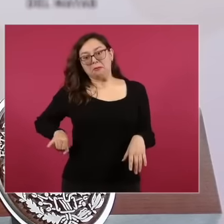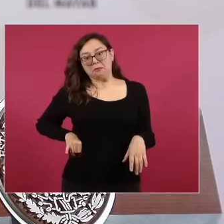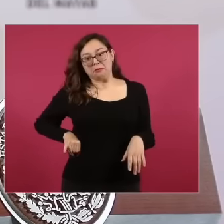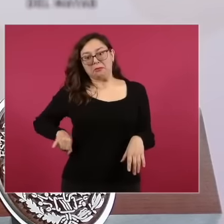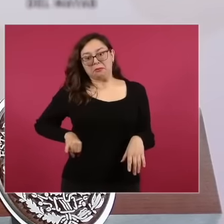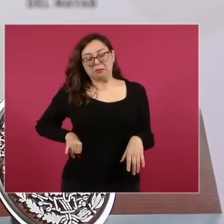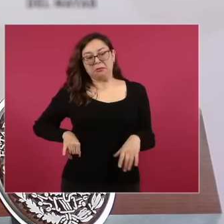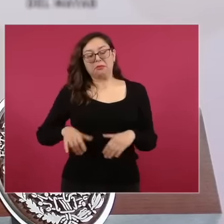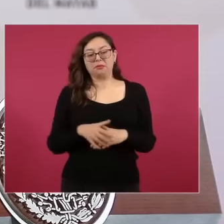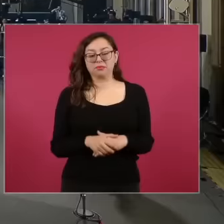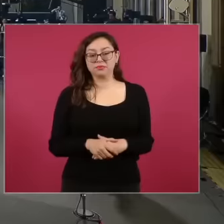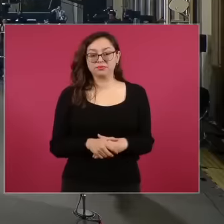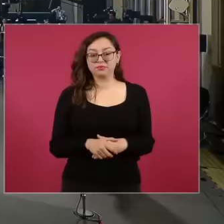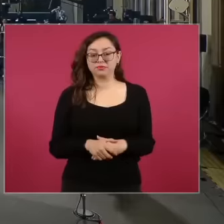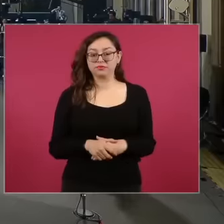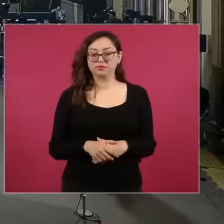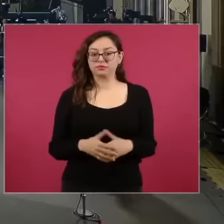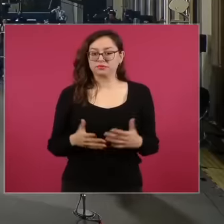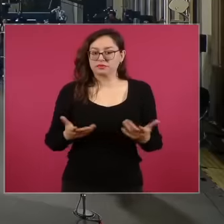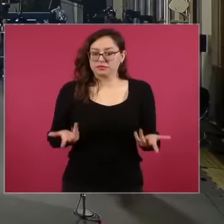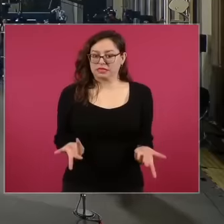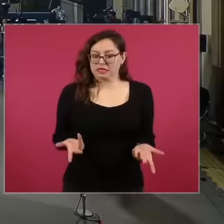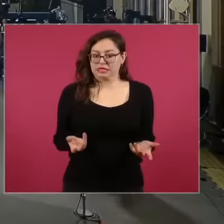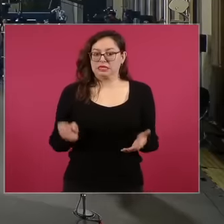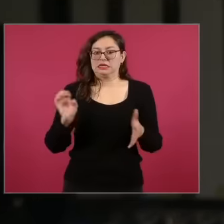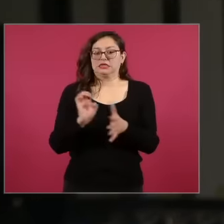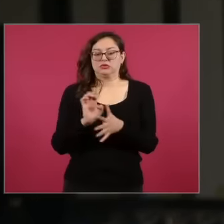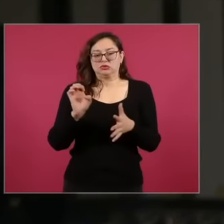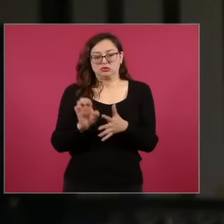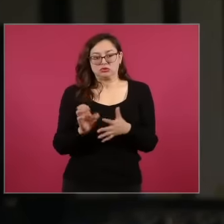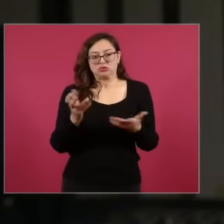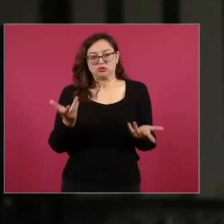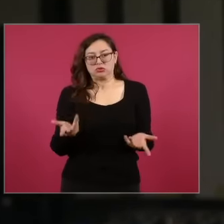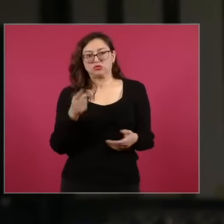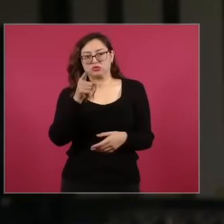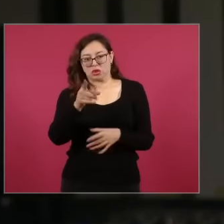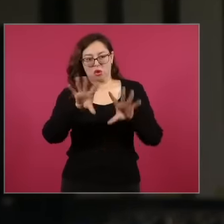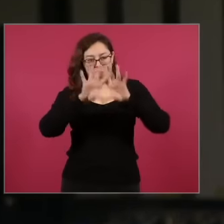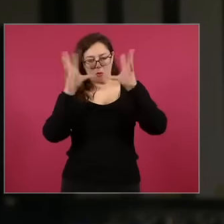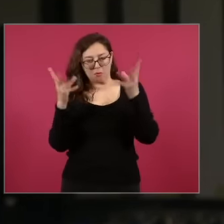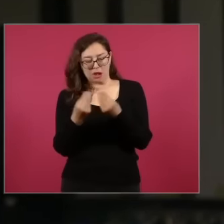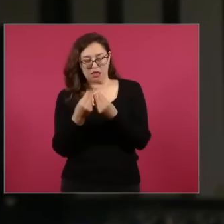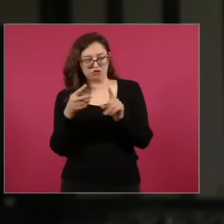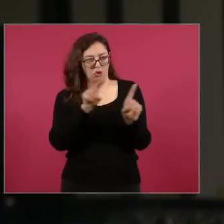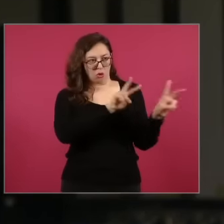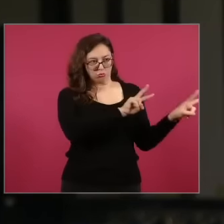But then, given this summary that you give me of this pragmatic vision that Senator